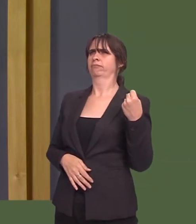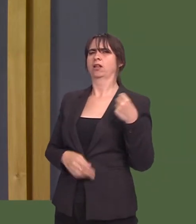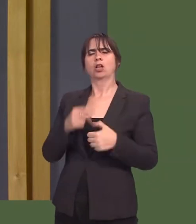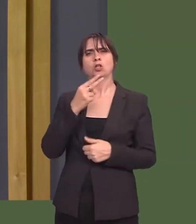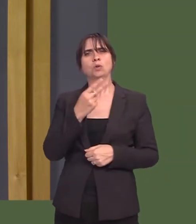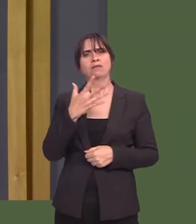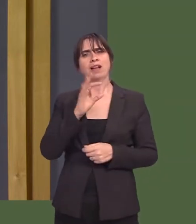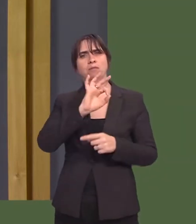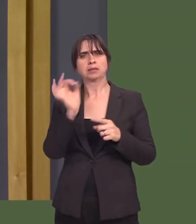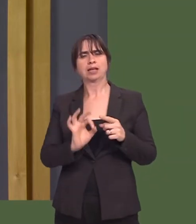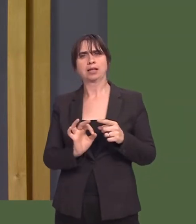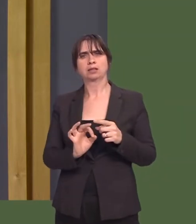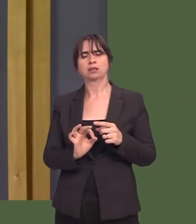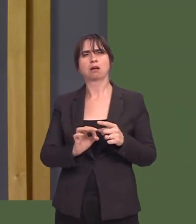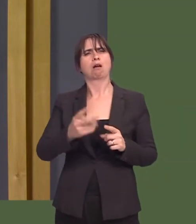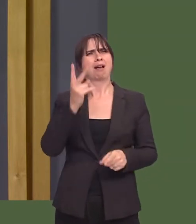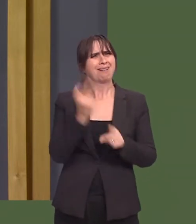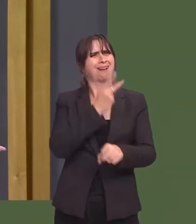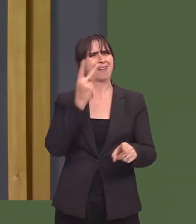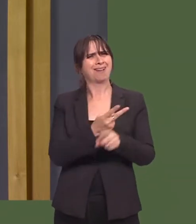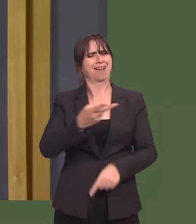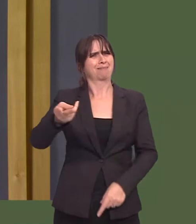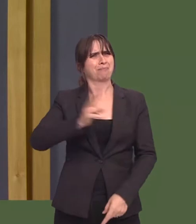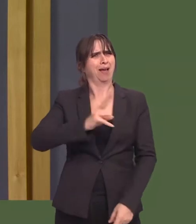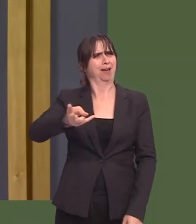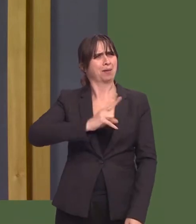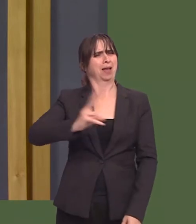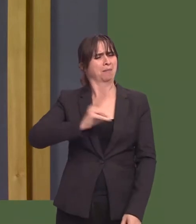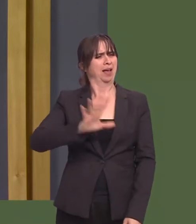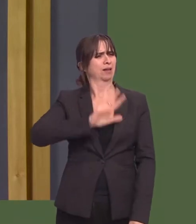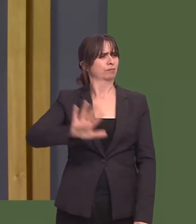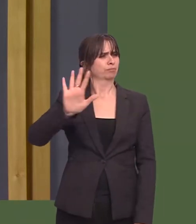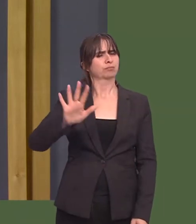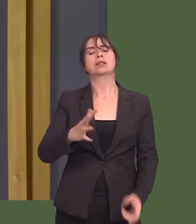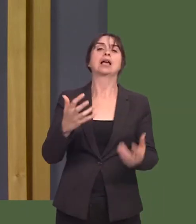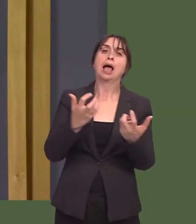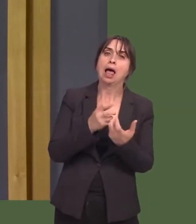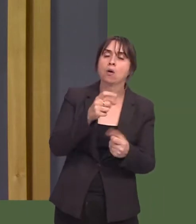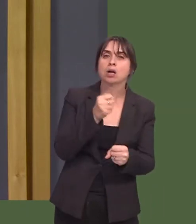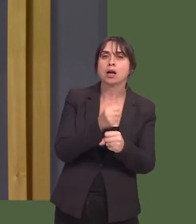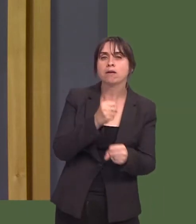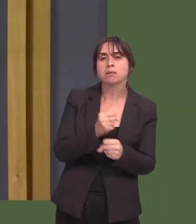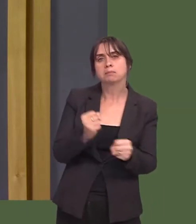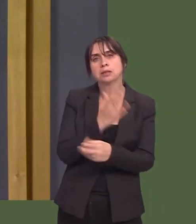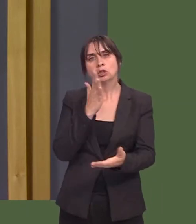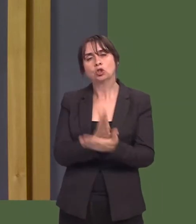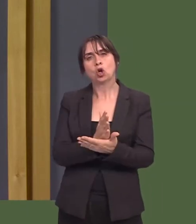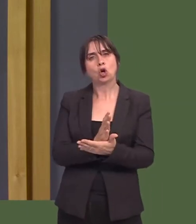experiencing repeat calls. So, what stepsóIíll repeatóis your Government taking to ensure no-cold-calling zones are